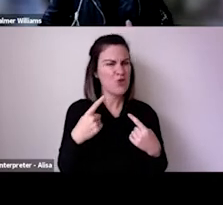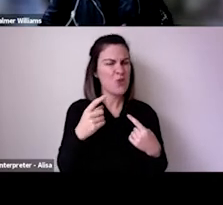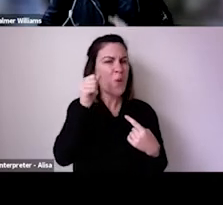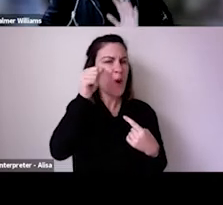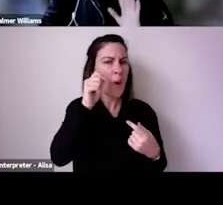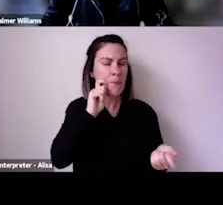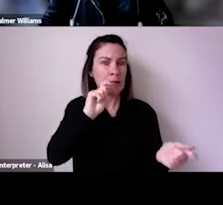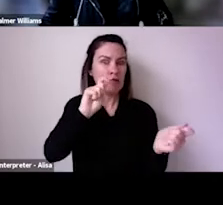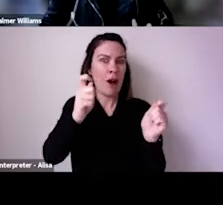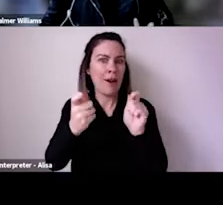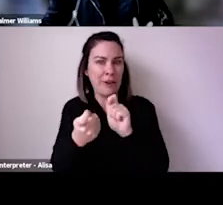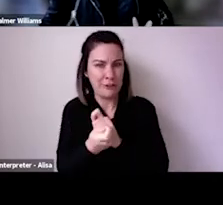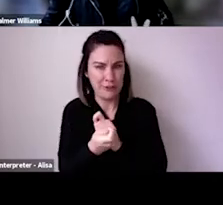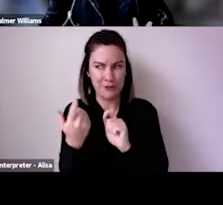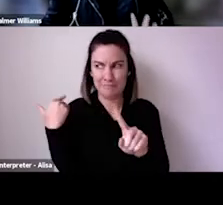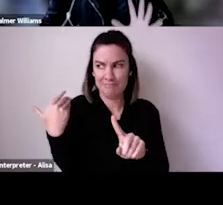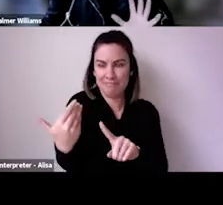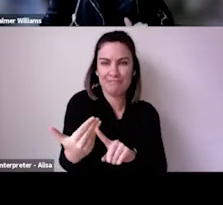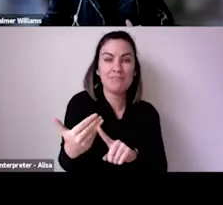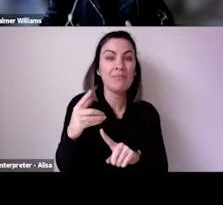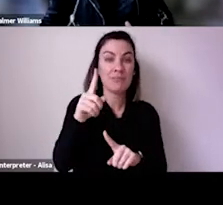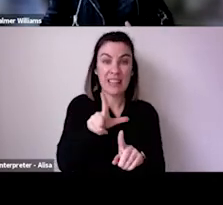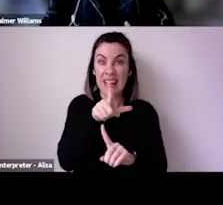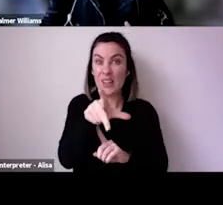comparing and contrasting our experiences and today I'm really excited to get into a